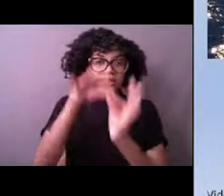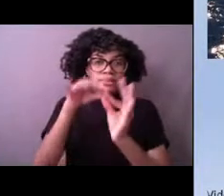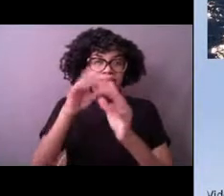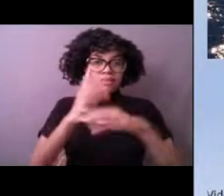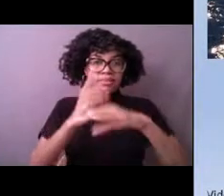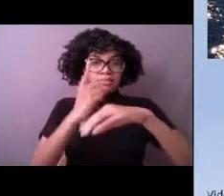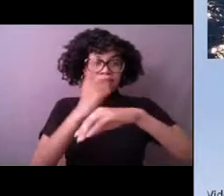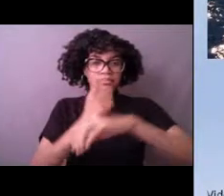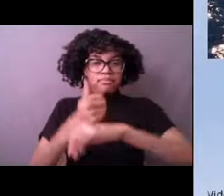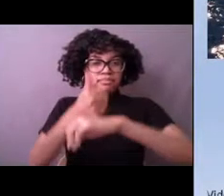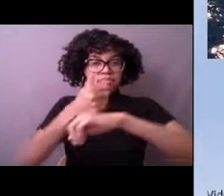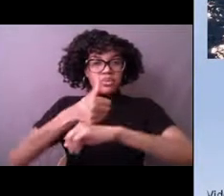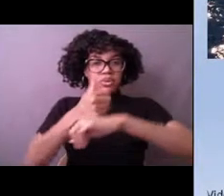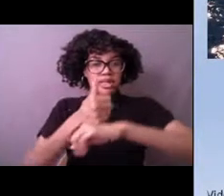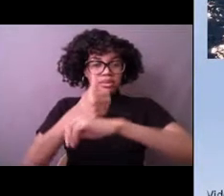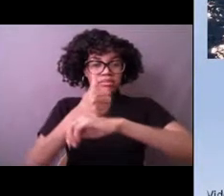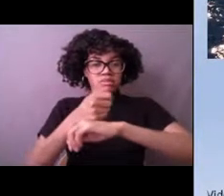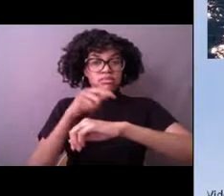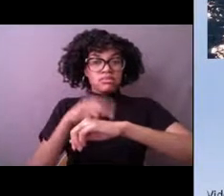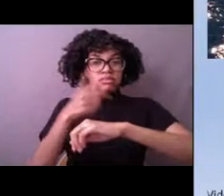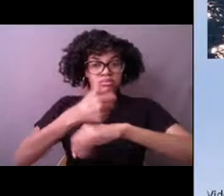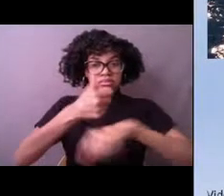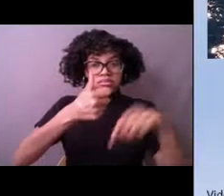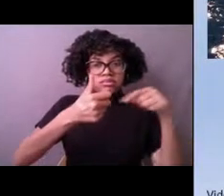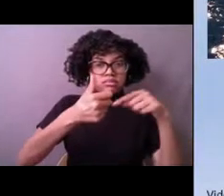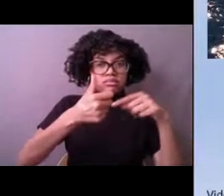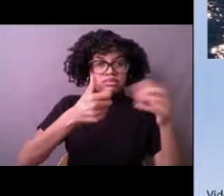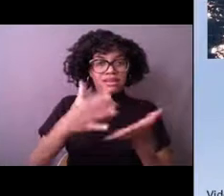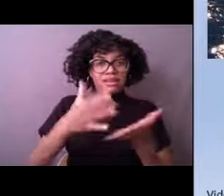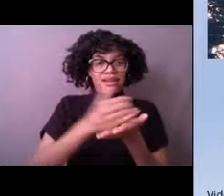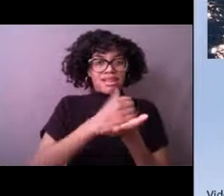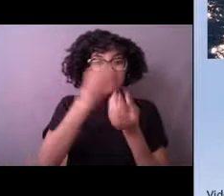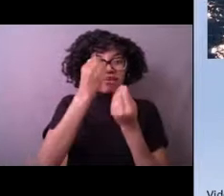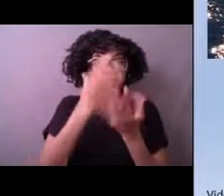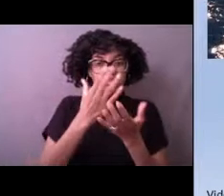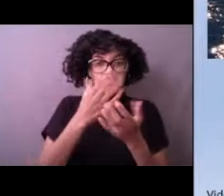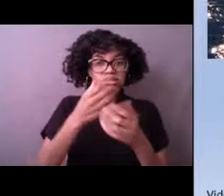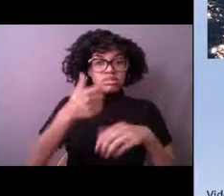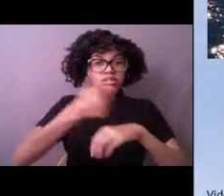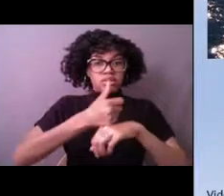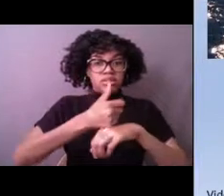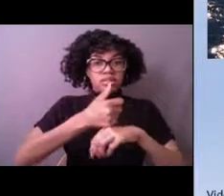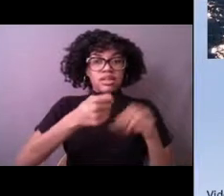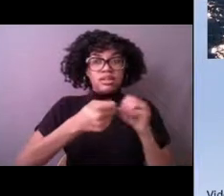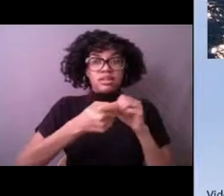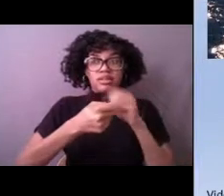And then that information goes to the Iridium commercial satellite and then brings the information back